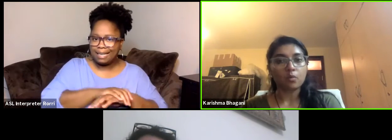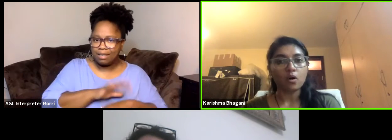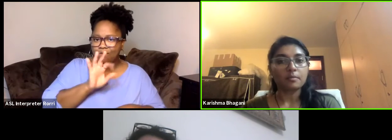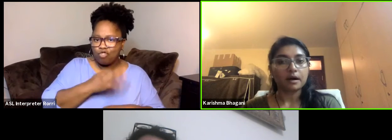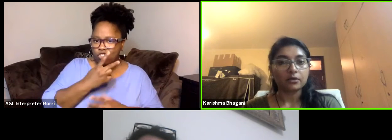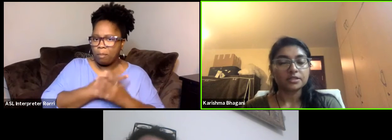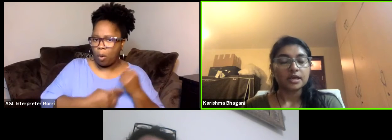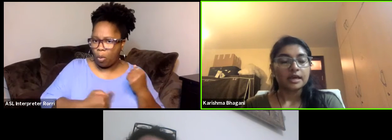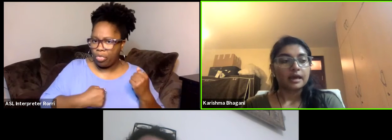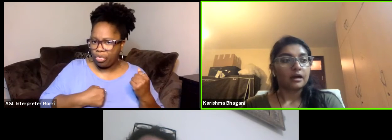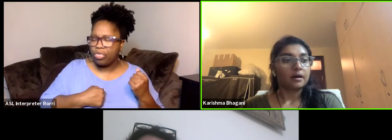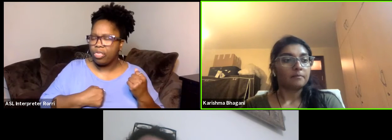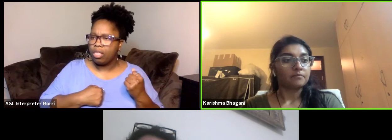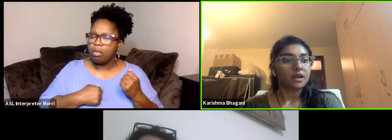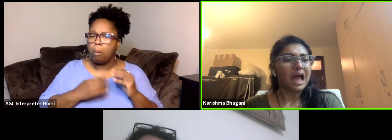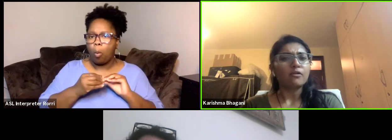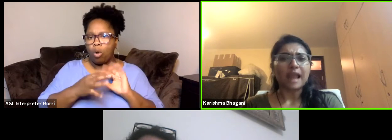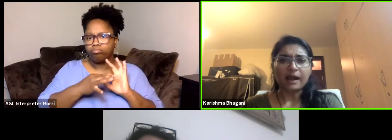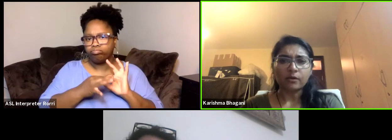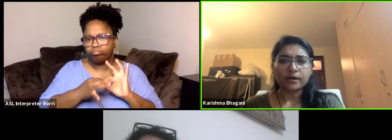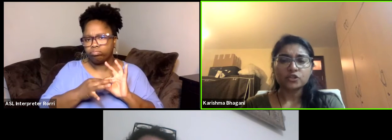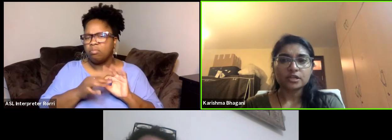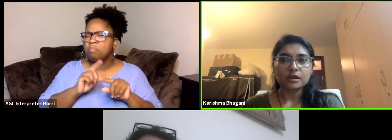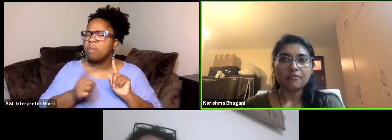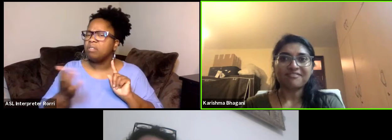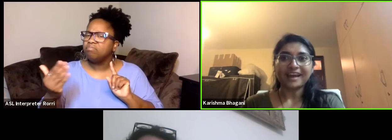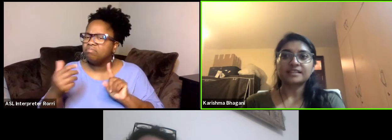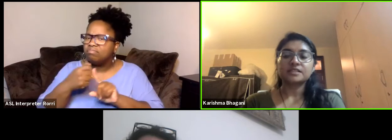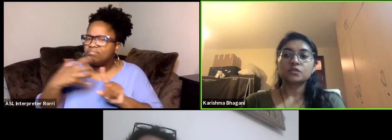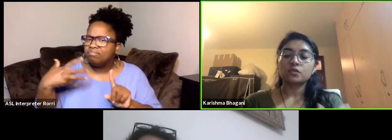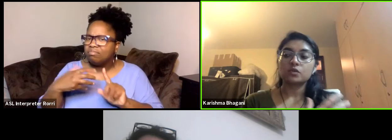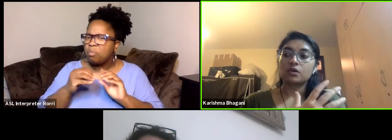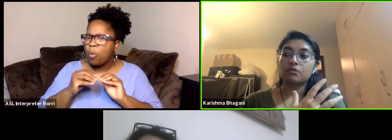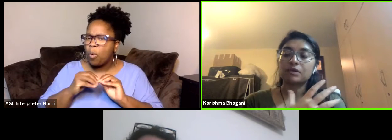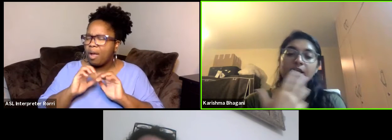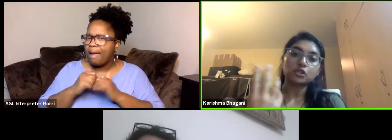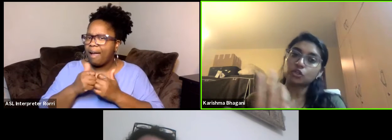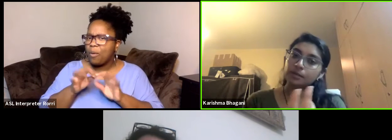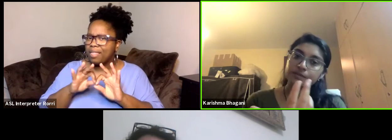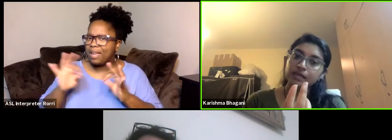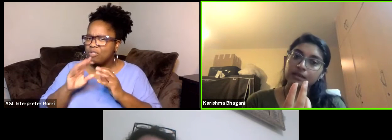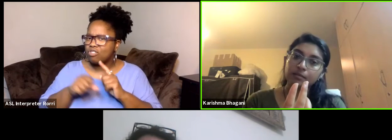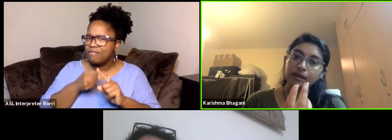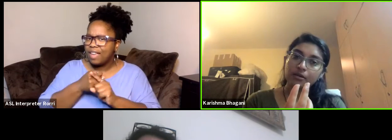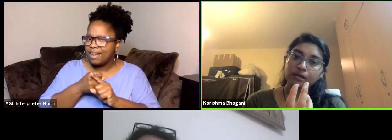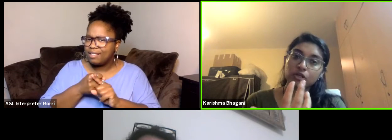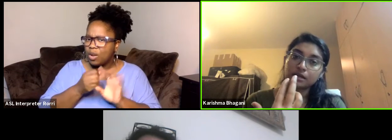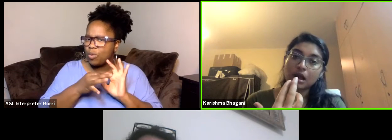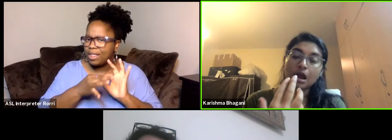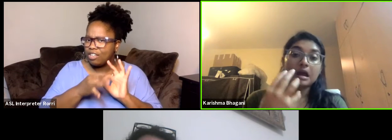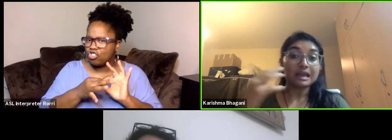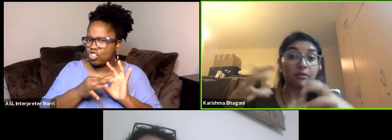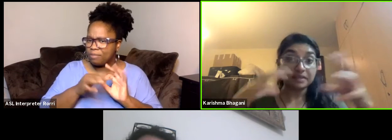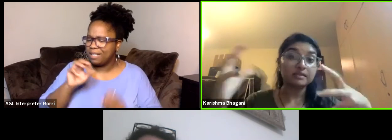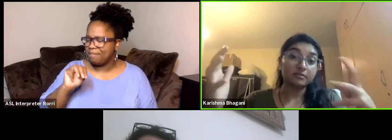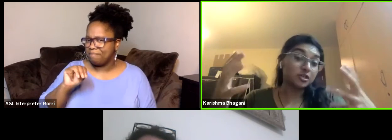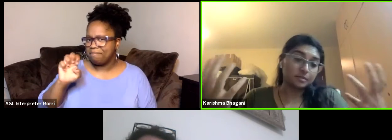more about how language affects relationships in the MENA region, within the region